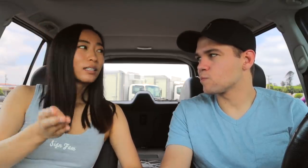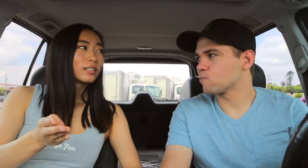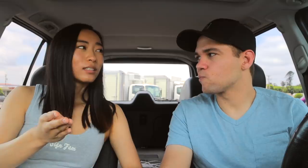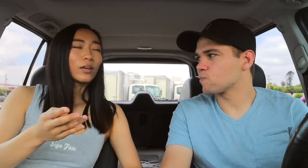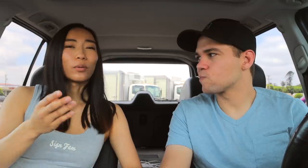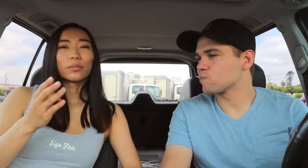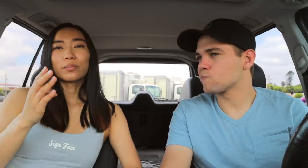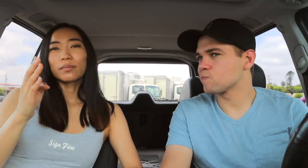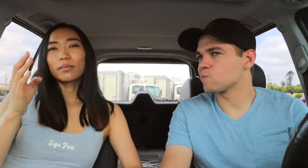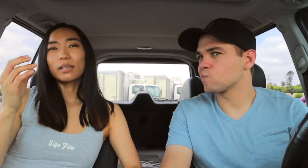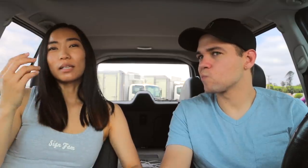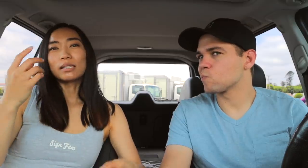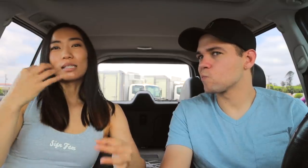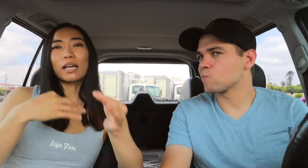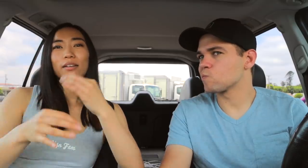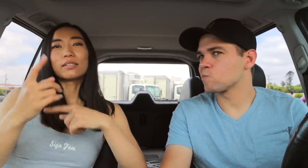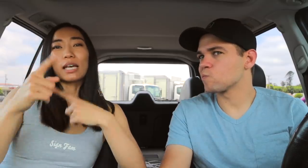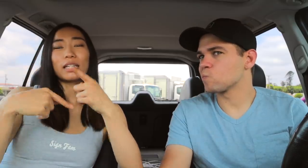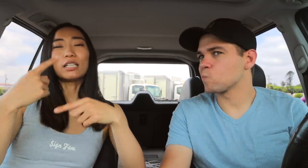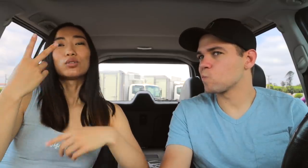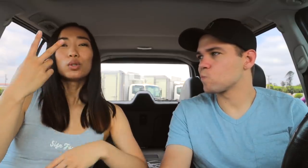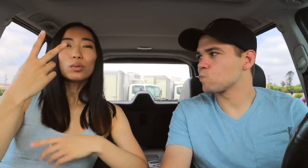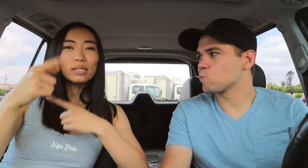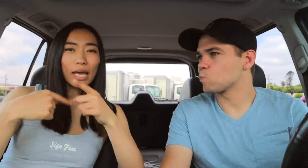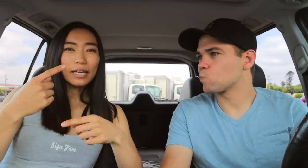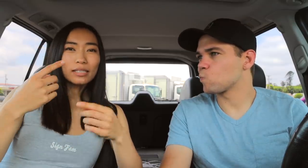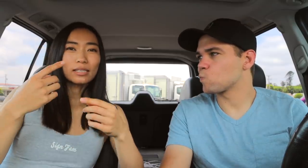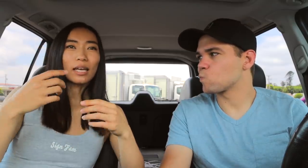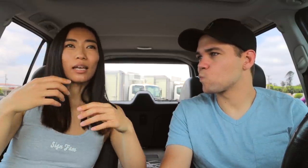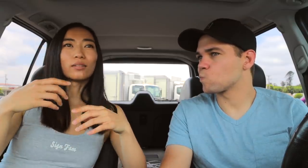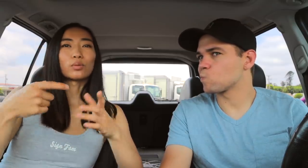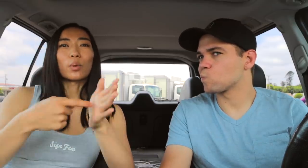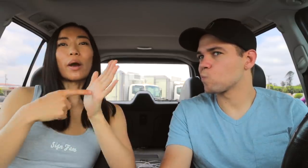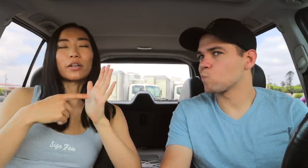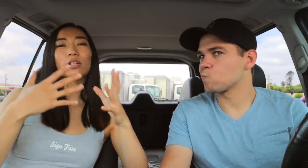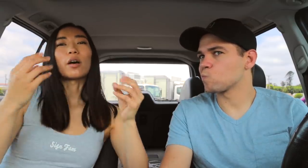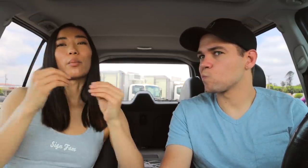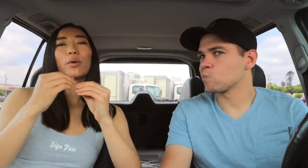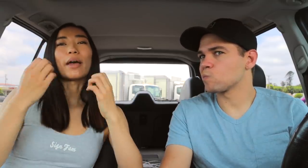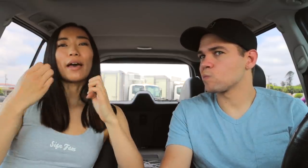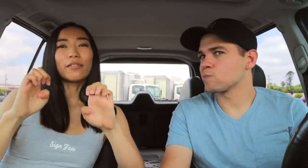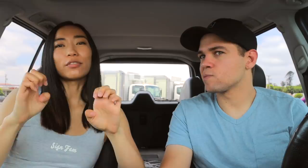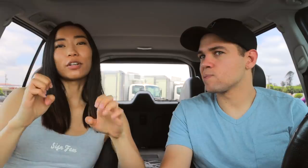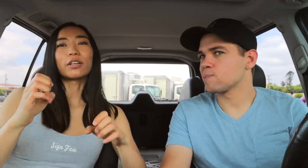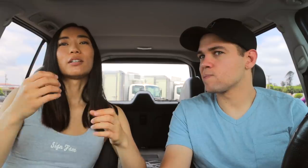So, instead of signing two signs that requires a lot more effort